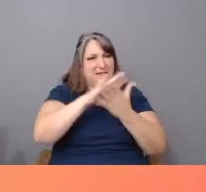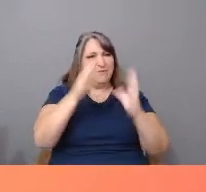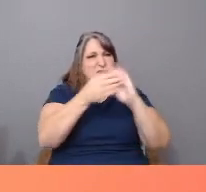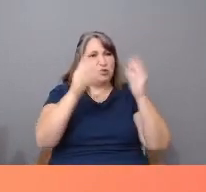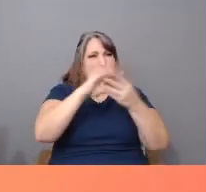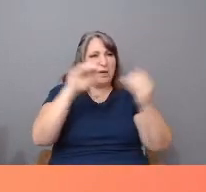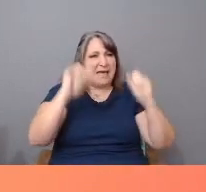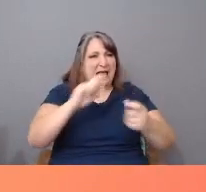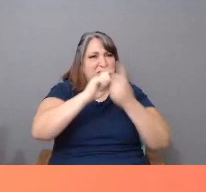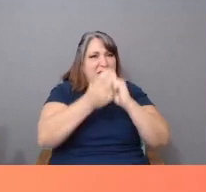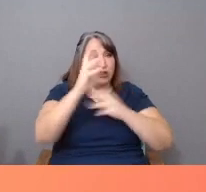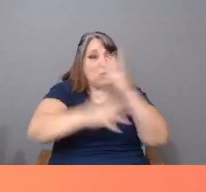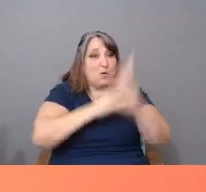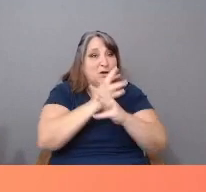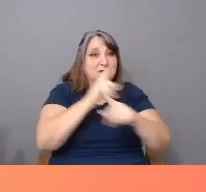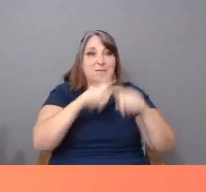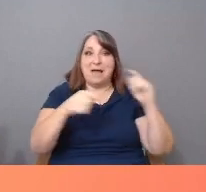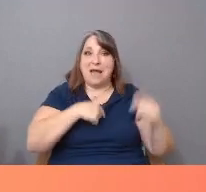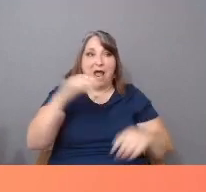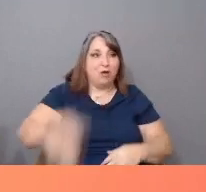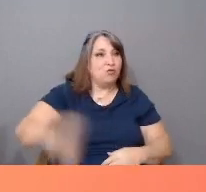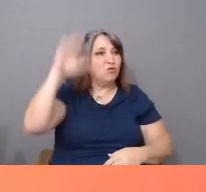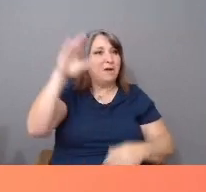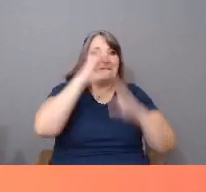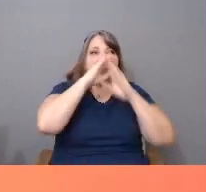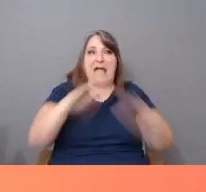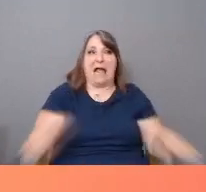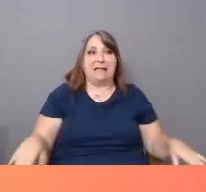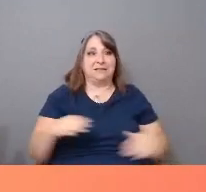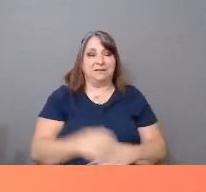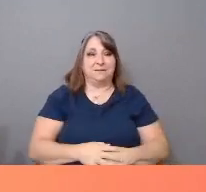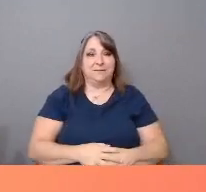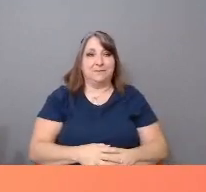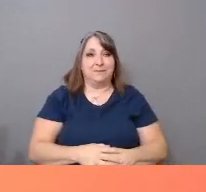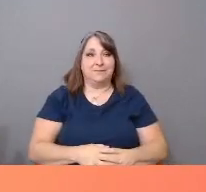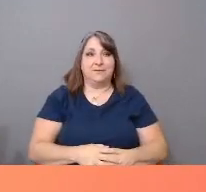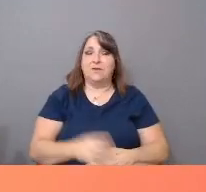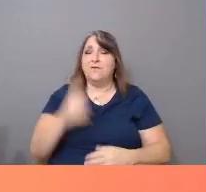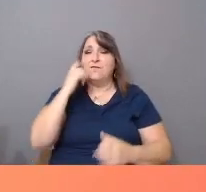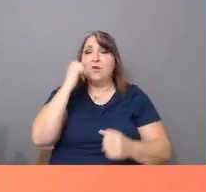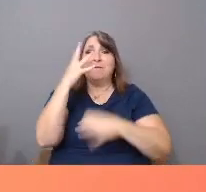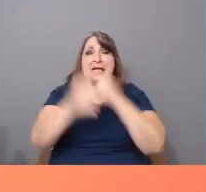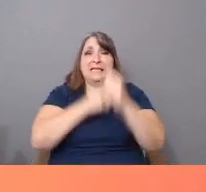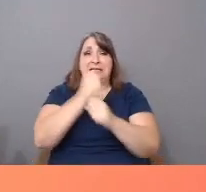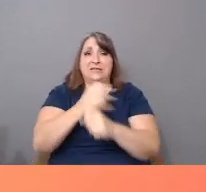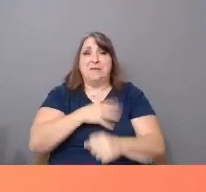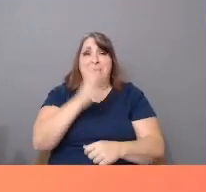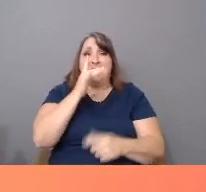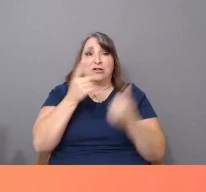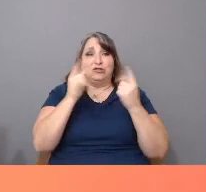spent a childhood of silence. My mother tried for years to get permission to move to the US,